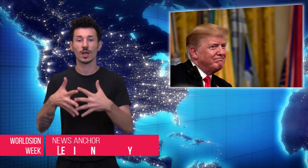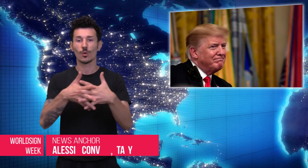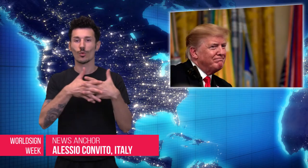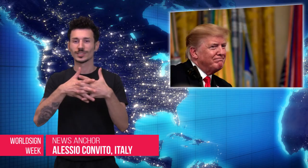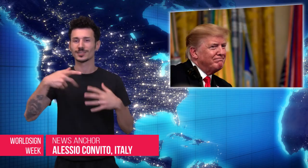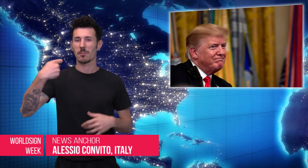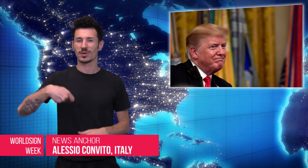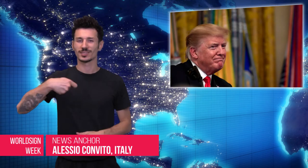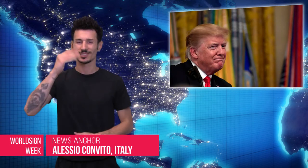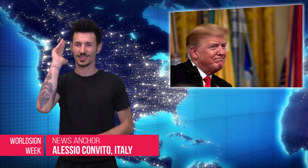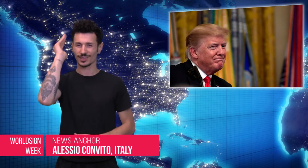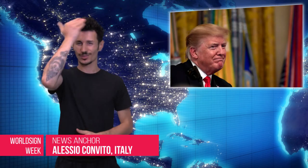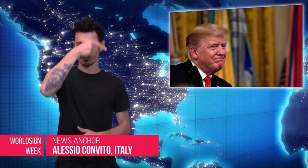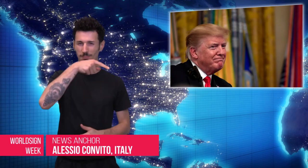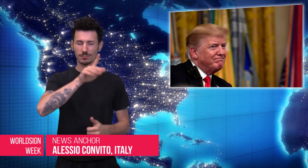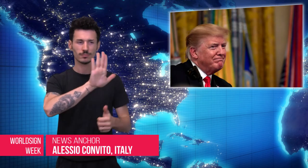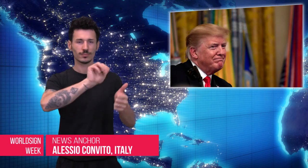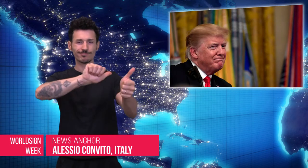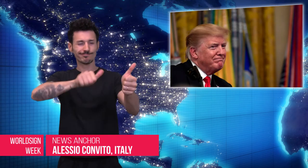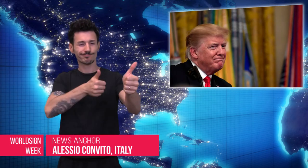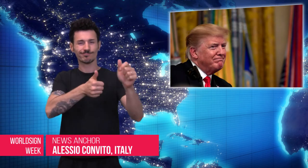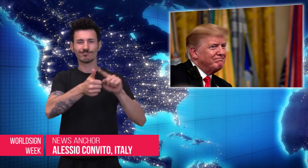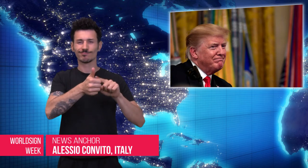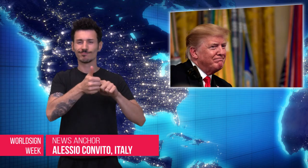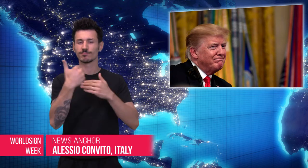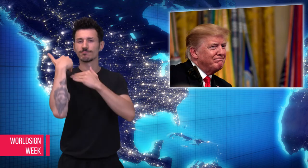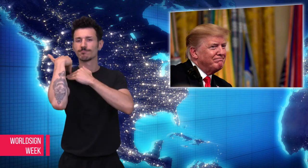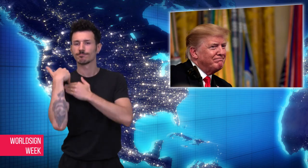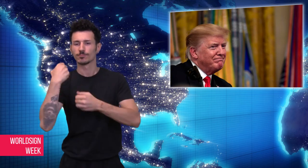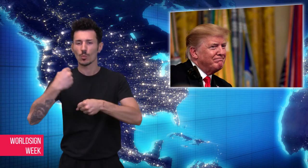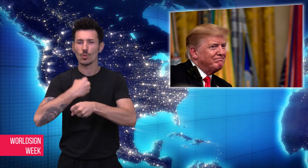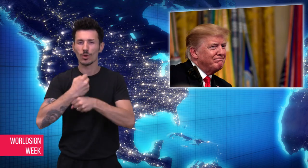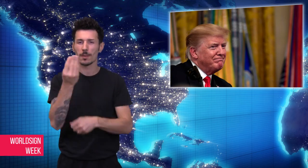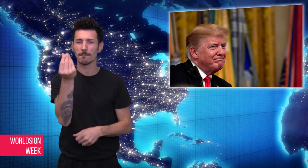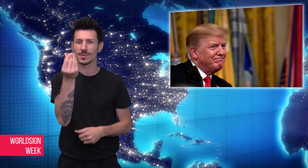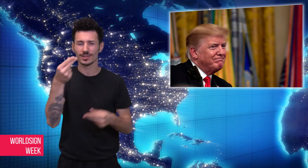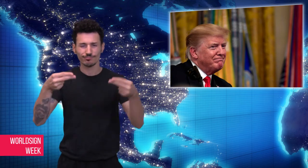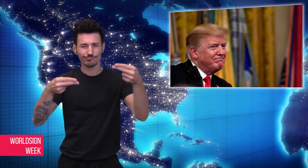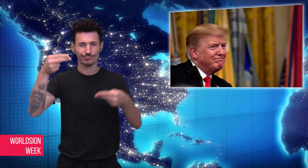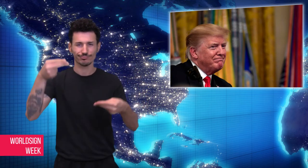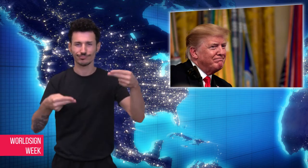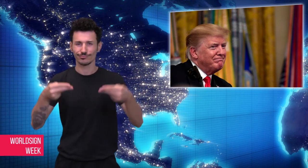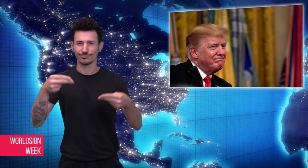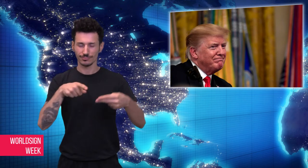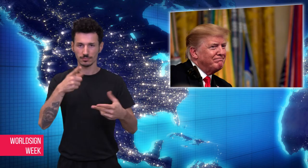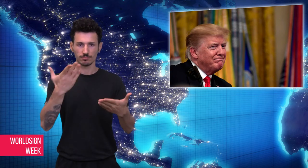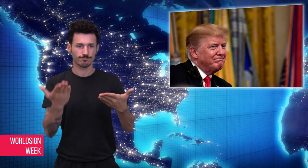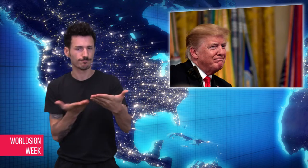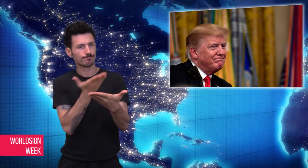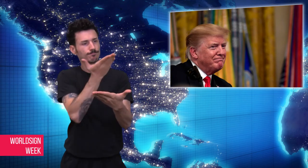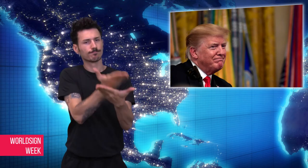Alessio: U.S. President Trump’s administration is proposing to add 25 percent tariffs